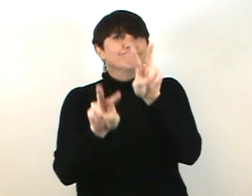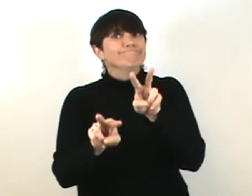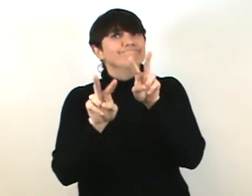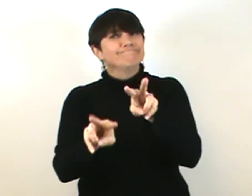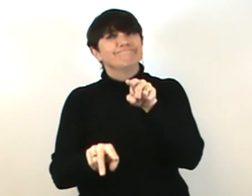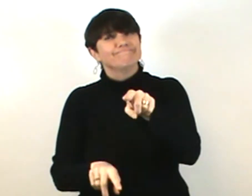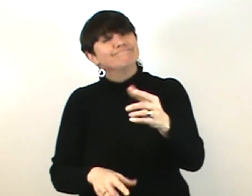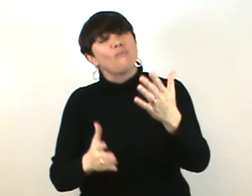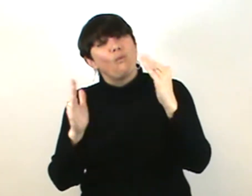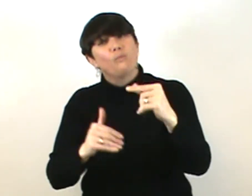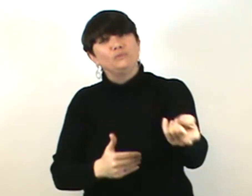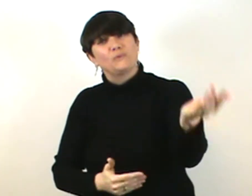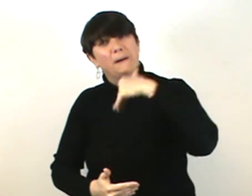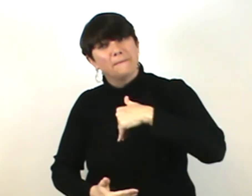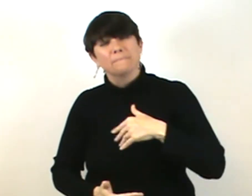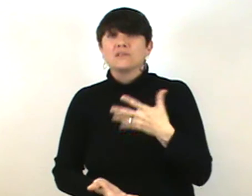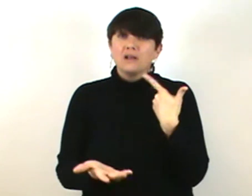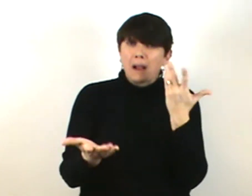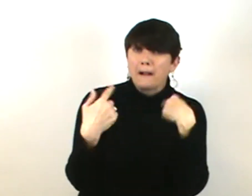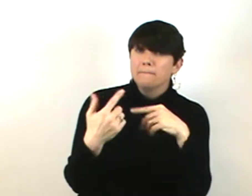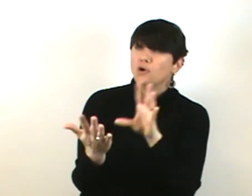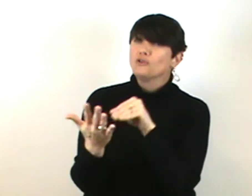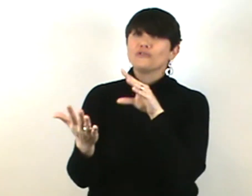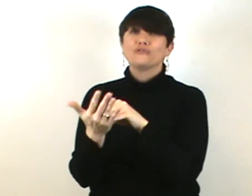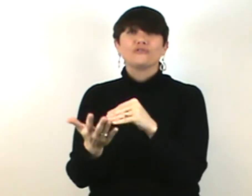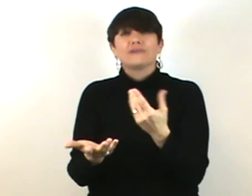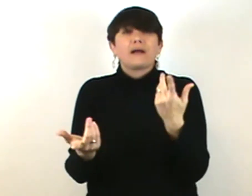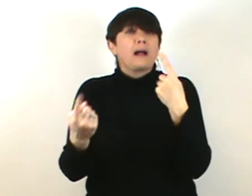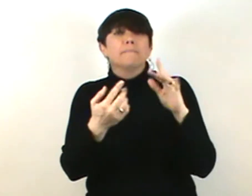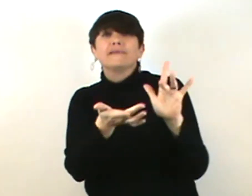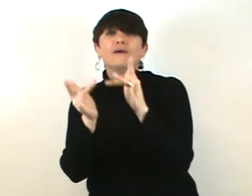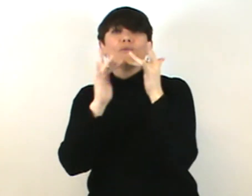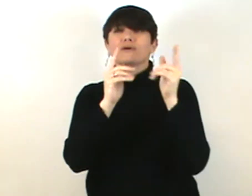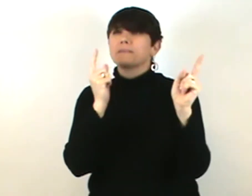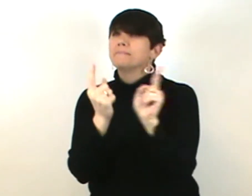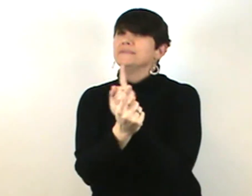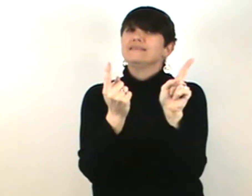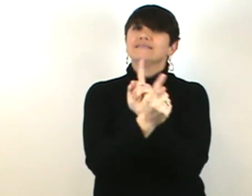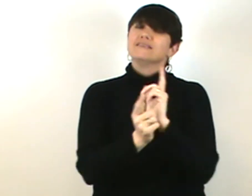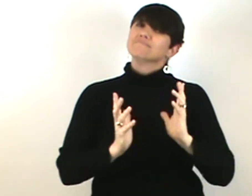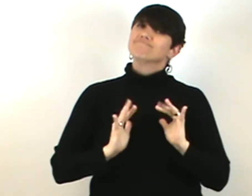We are so looking forward to this and hope you join us Come learn, come network, come meet people. It will be a wonderful experience